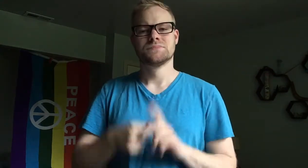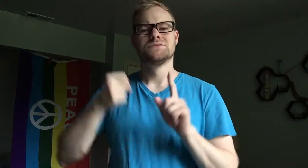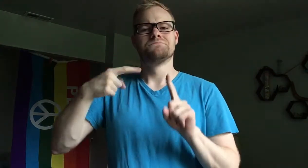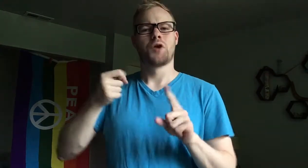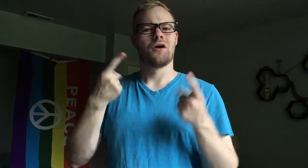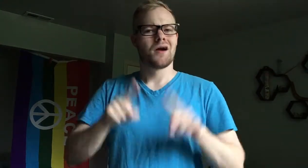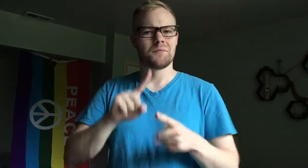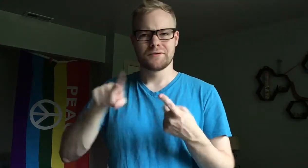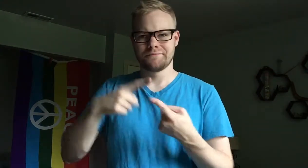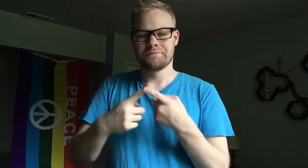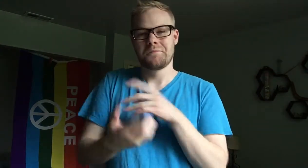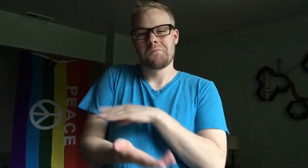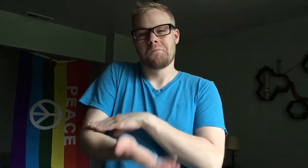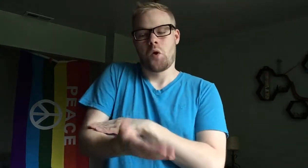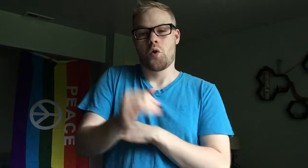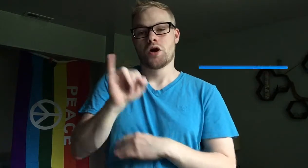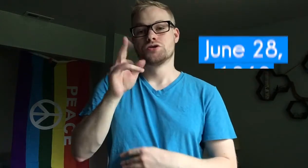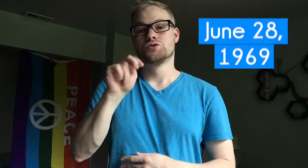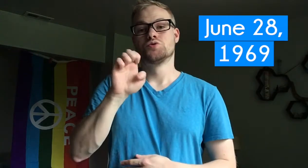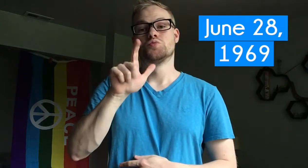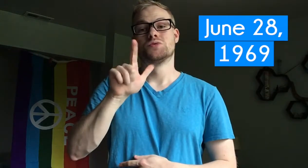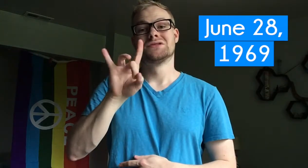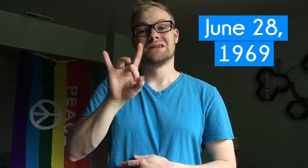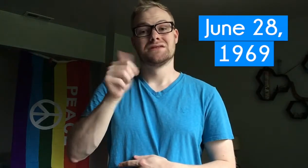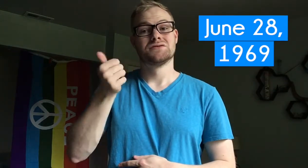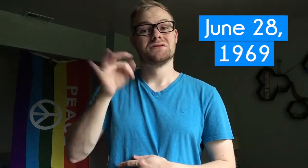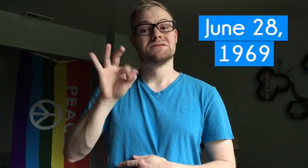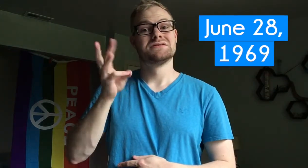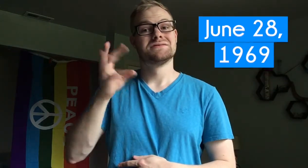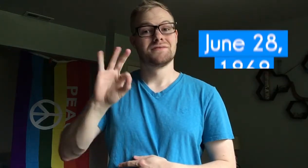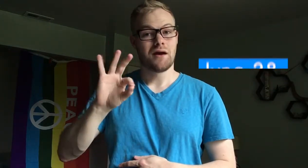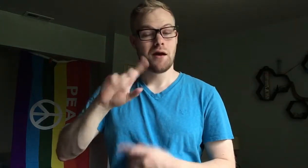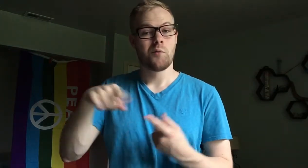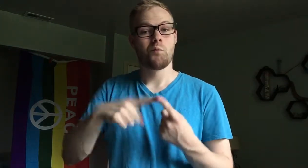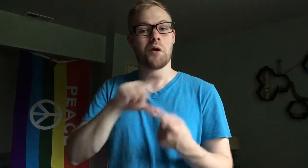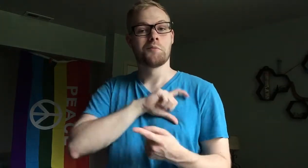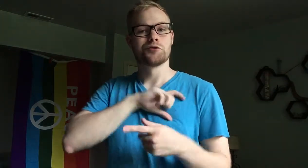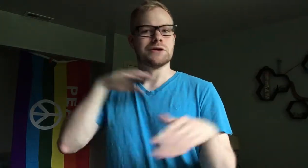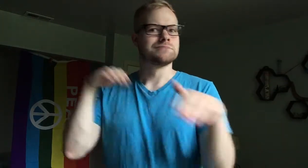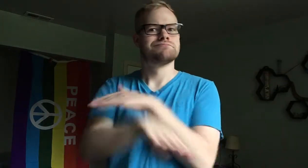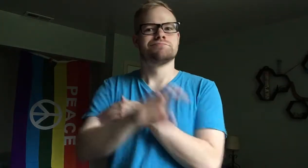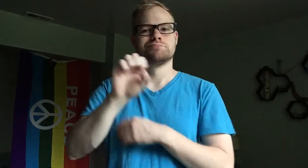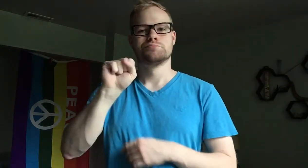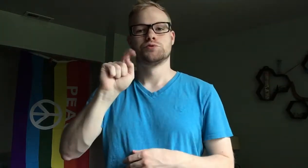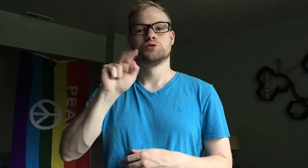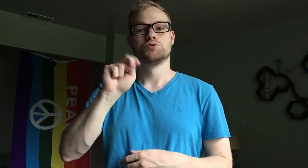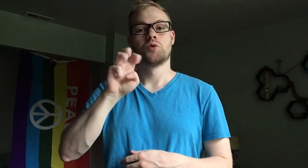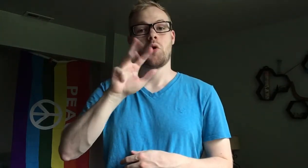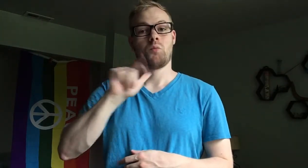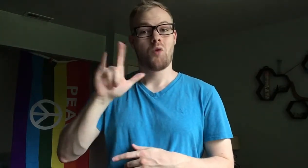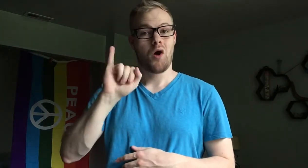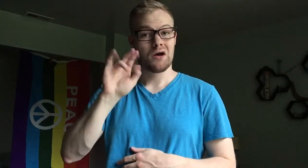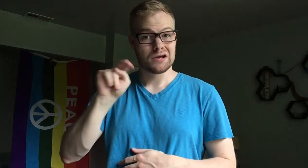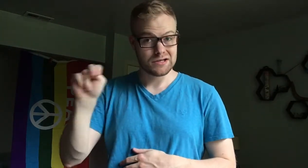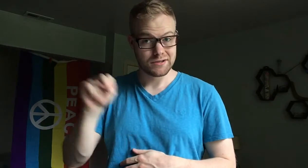The spark happened on the morning of June 28 1969, when police raided Stonewall Inn.